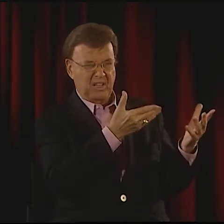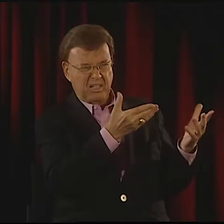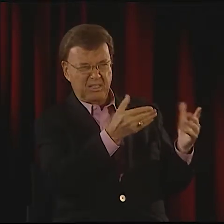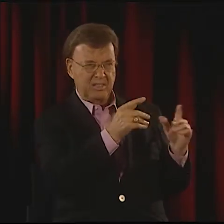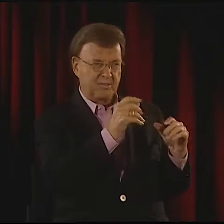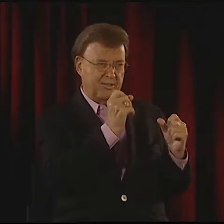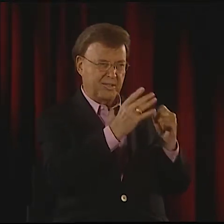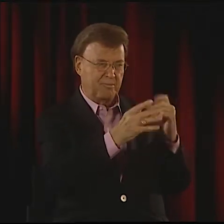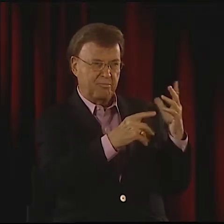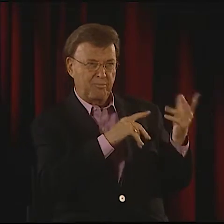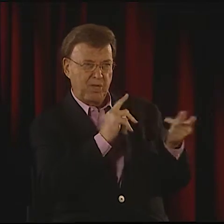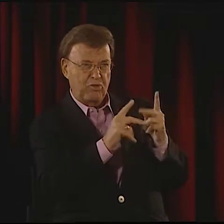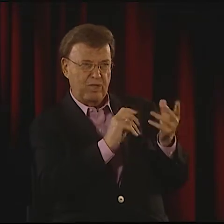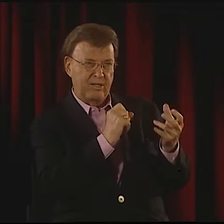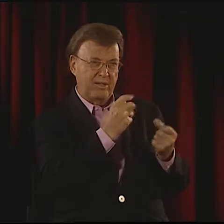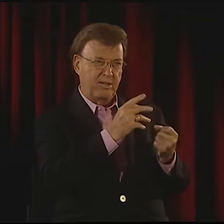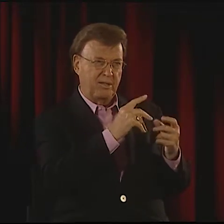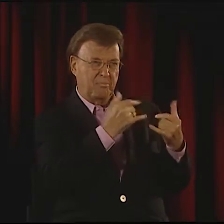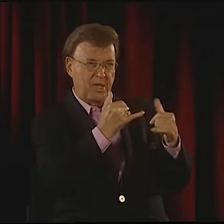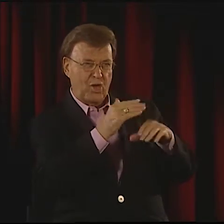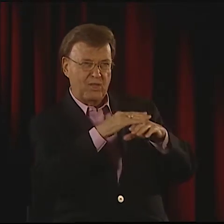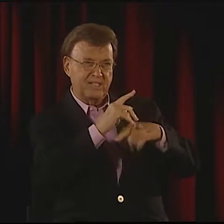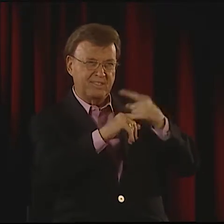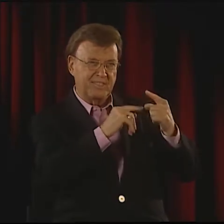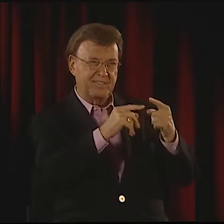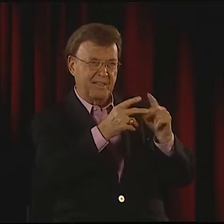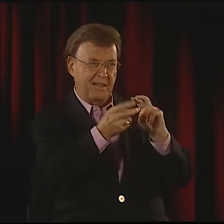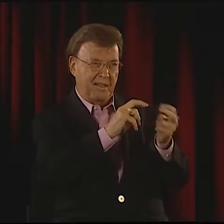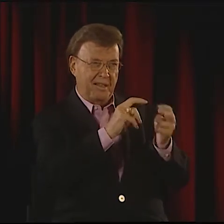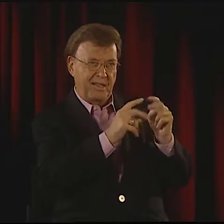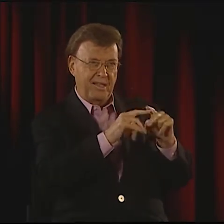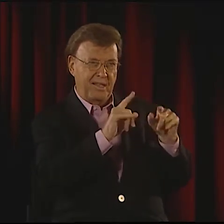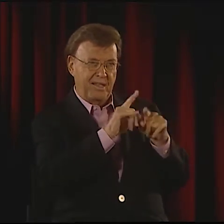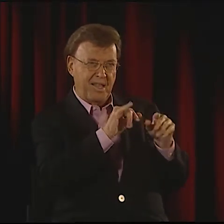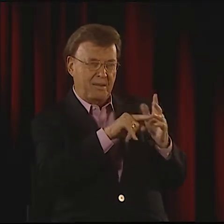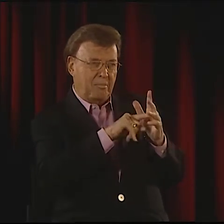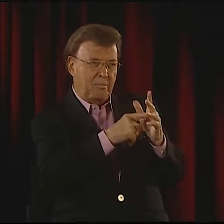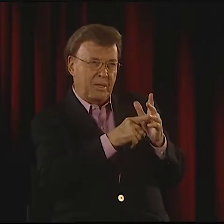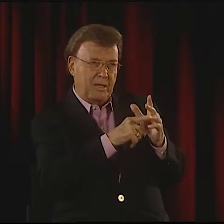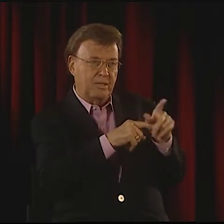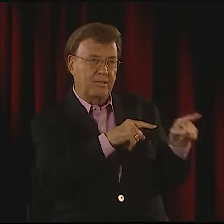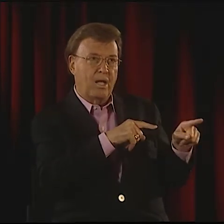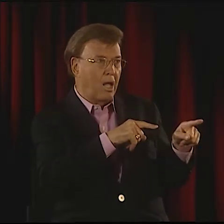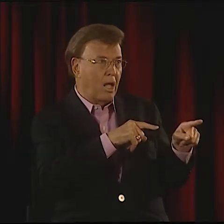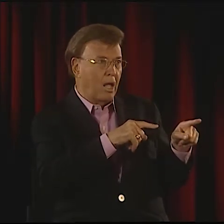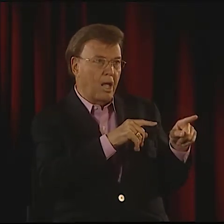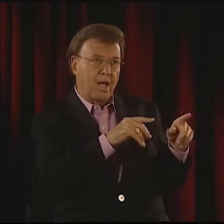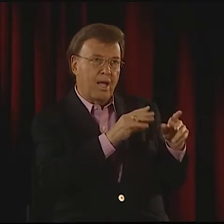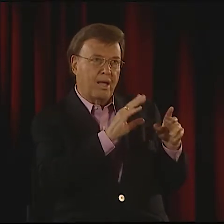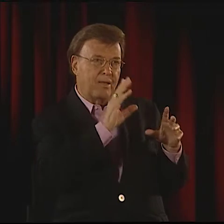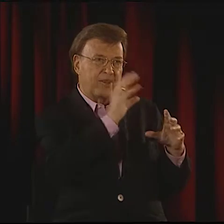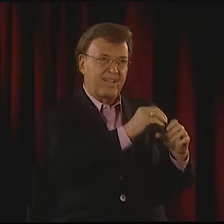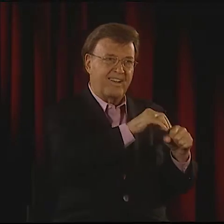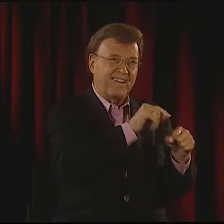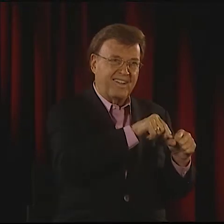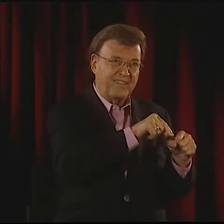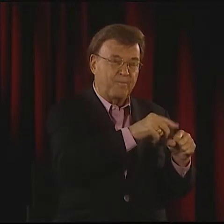MOSTLY I'D WORKED WITH JOE. I WAS INVOLVED WITH TEACHING HIM SIGN AND POETRY AND PLAYING WITH SIGNS AND WORKING